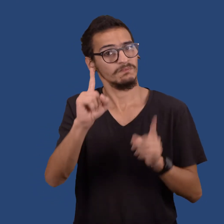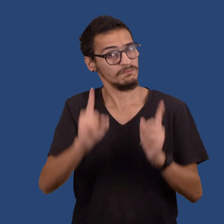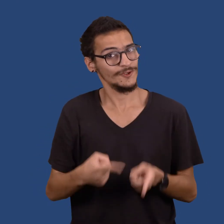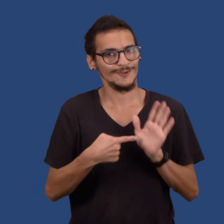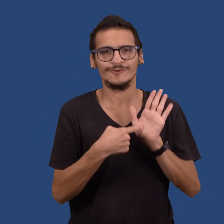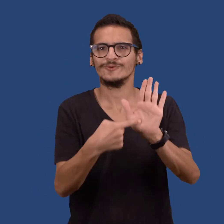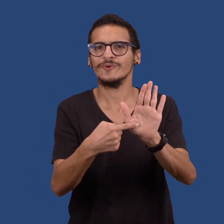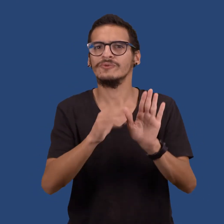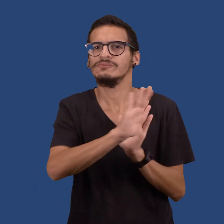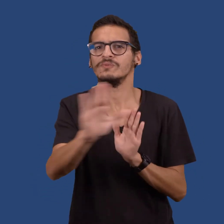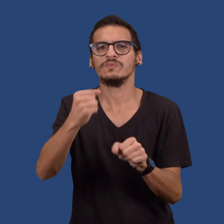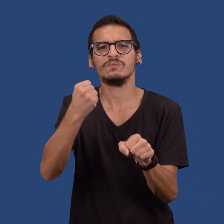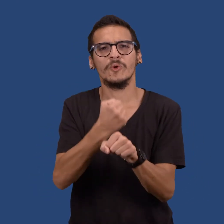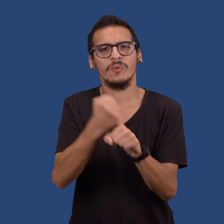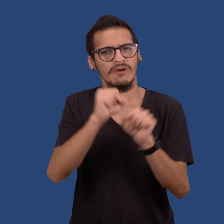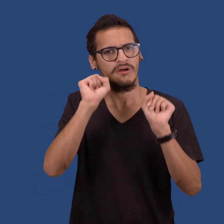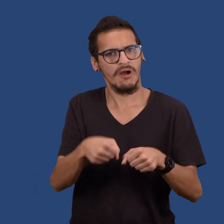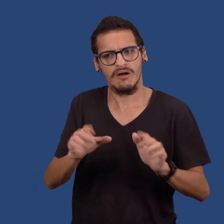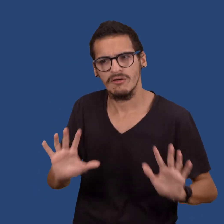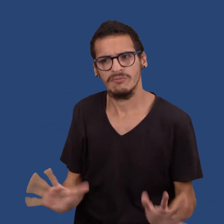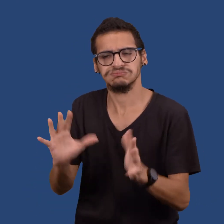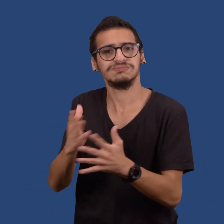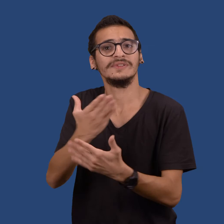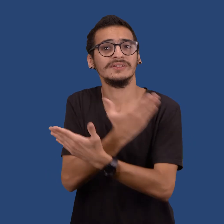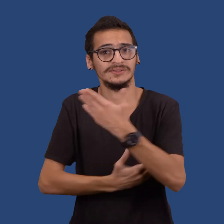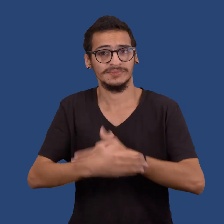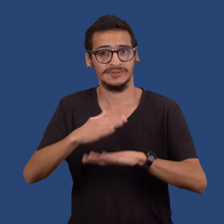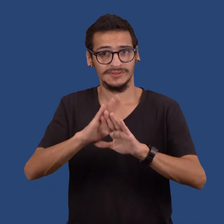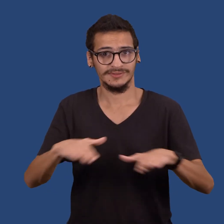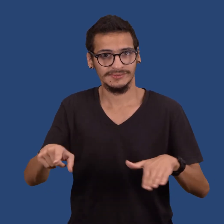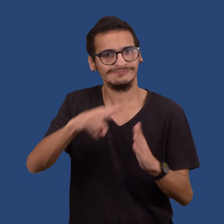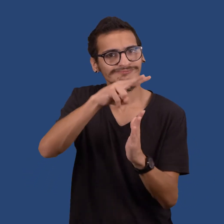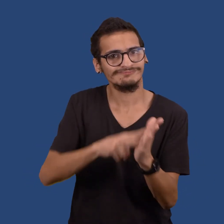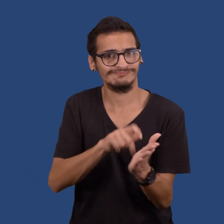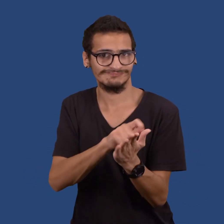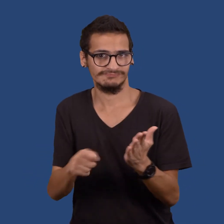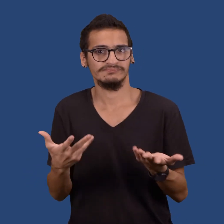proven to improve literacy for children with disabilities,